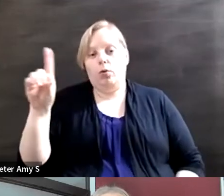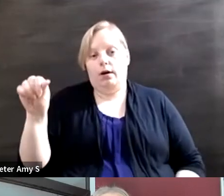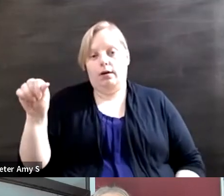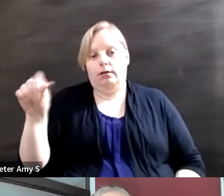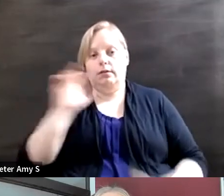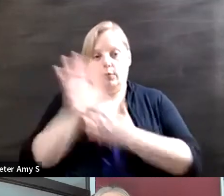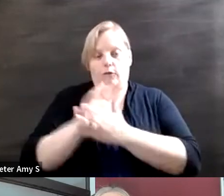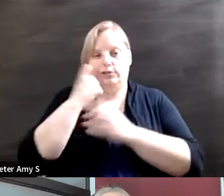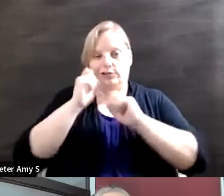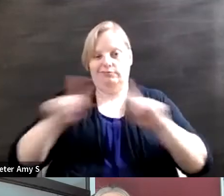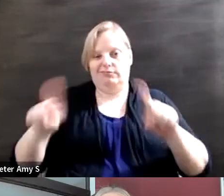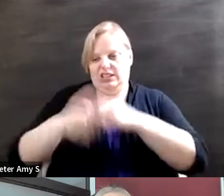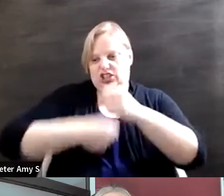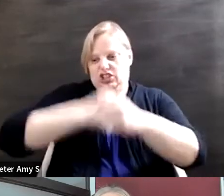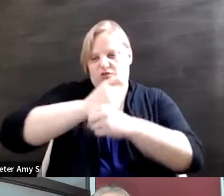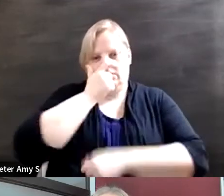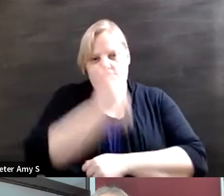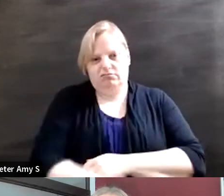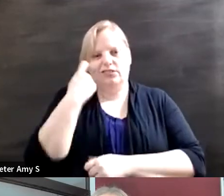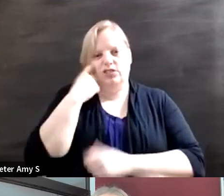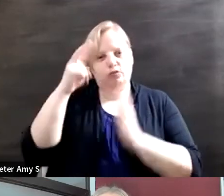it's really interesting I was actually just reading an article about it the other day